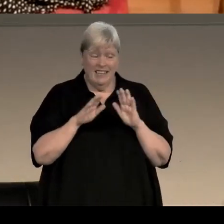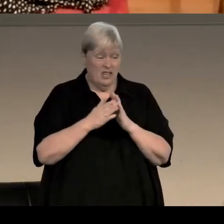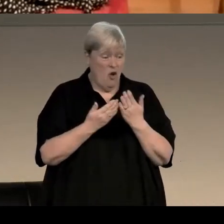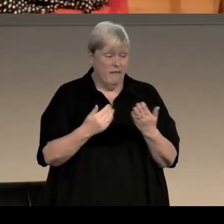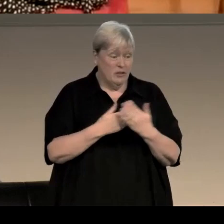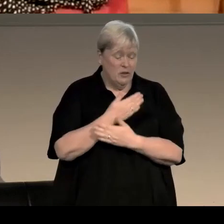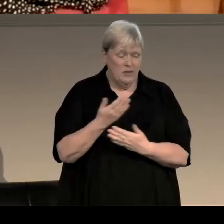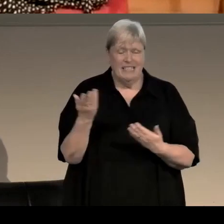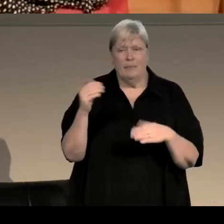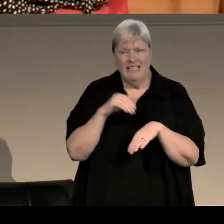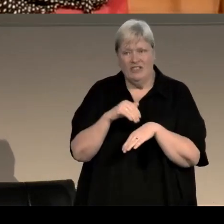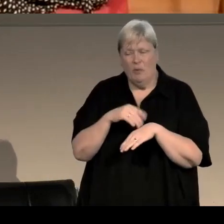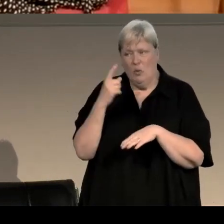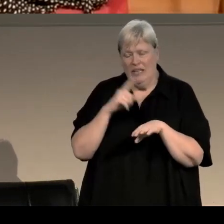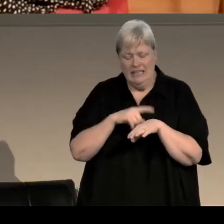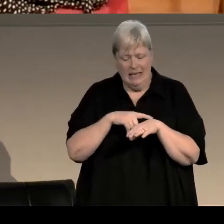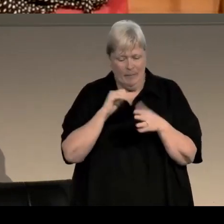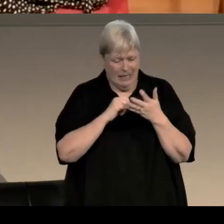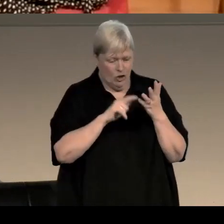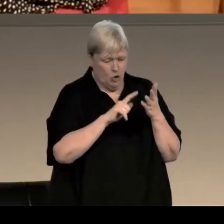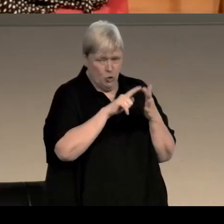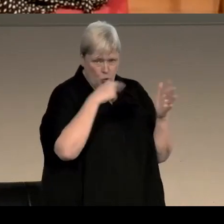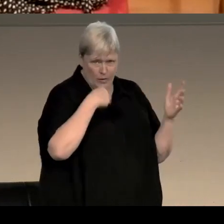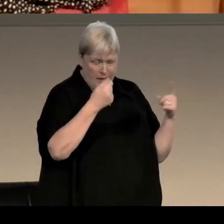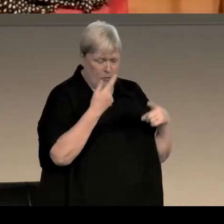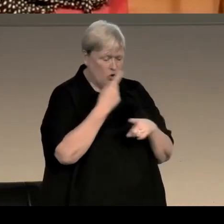me into trouble, there's one time when Sue and I were talking, and she was telling